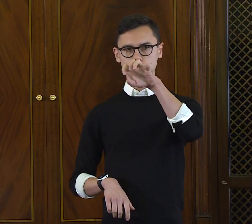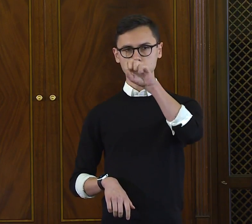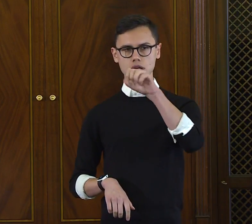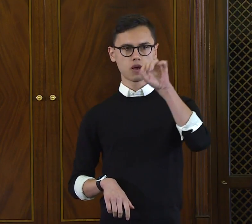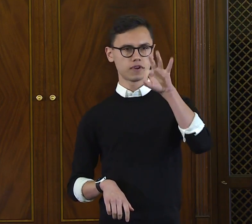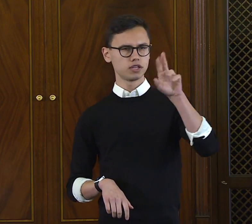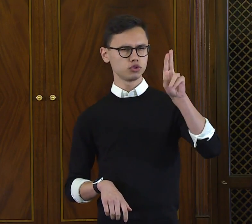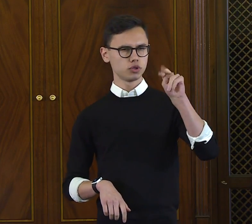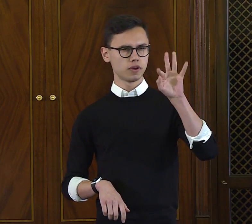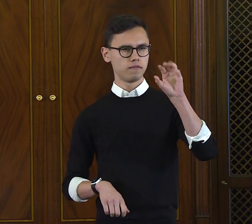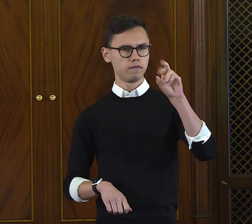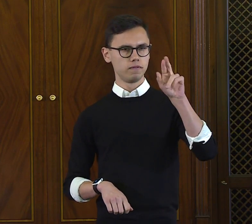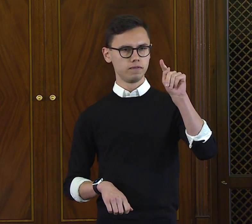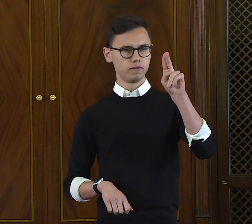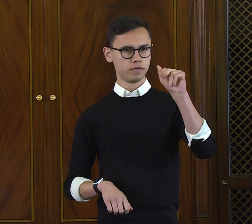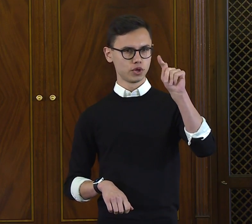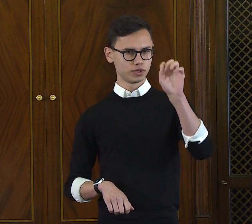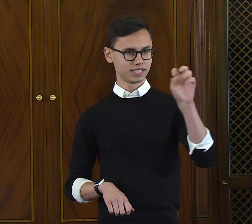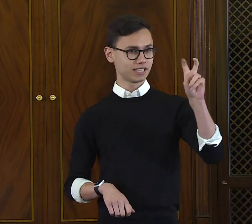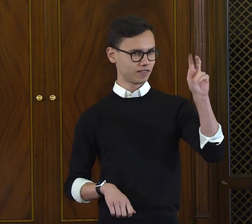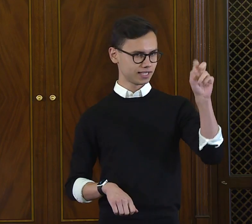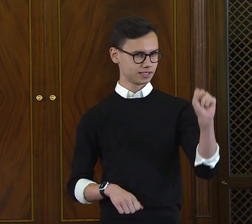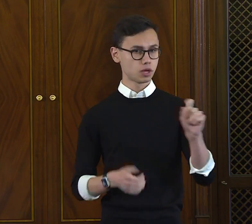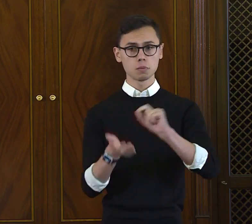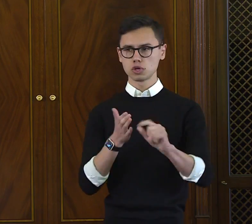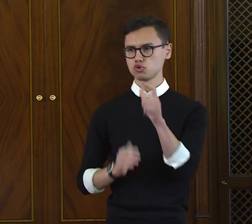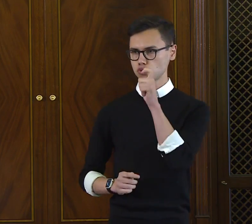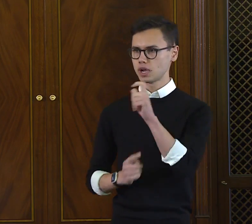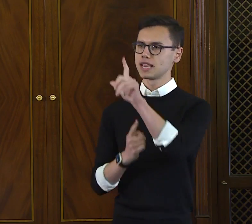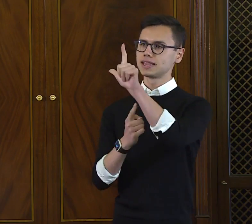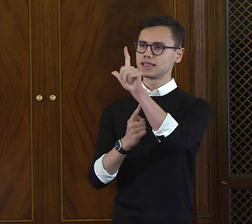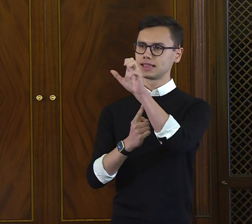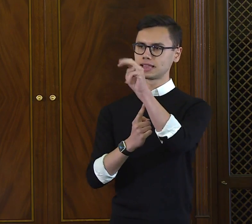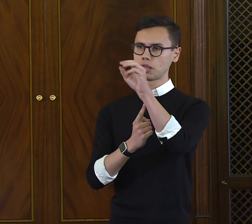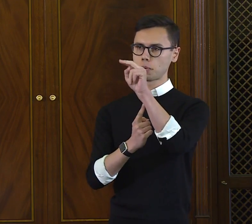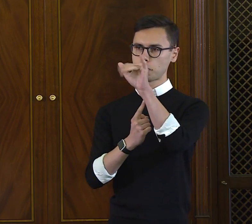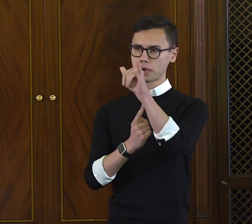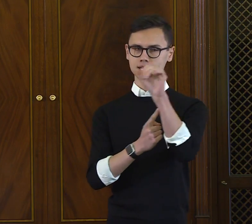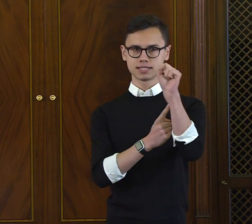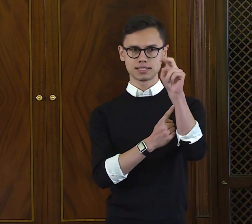of Unfortunate Events" by Lemony Snicket in the third grade.